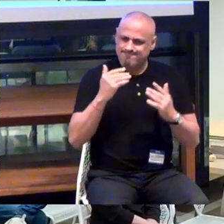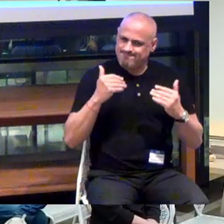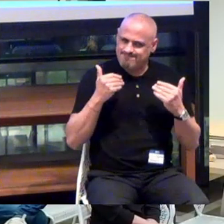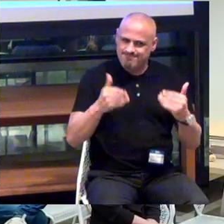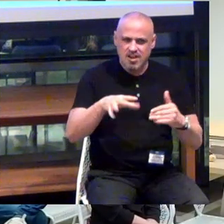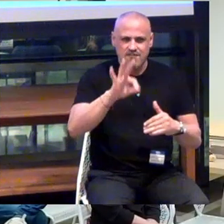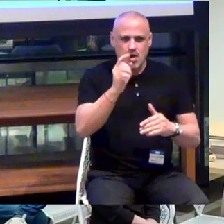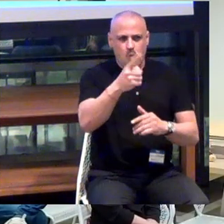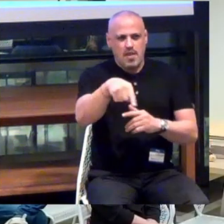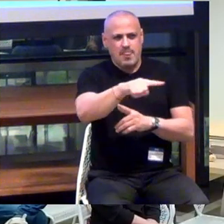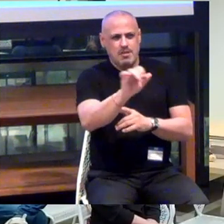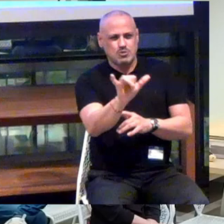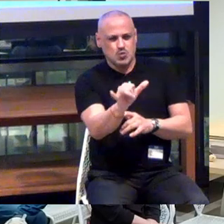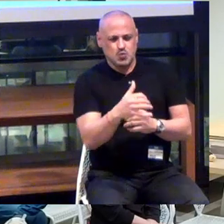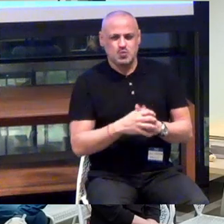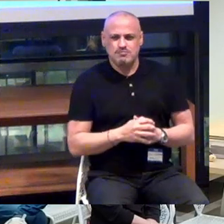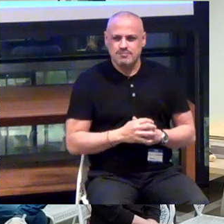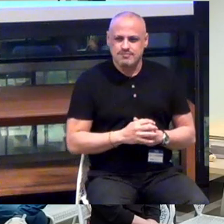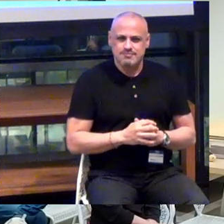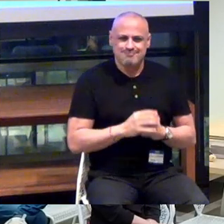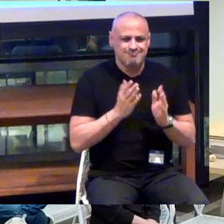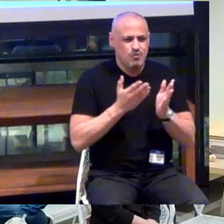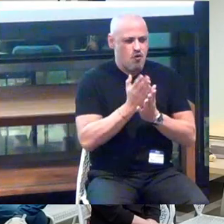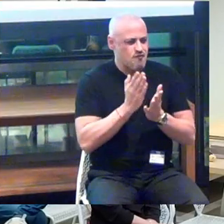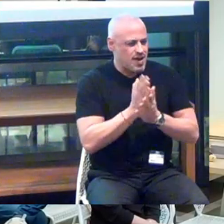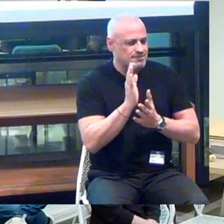them as well. All right.